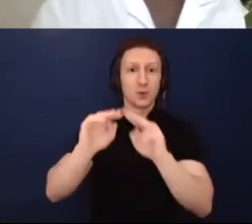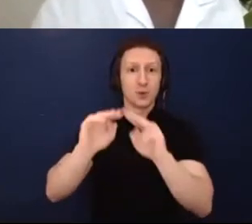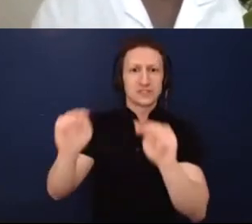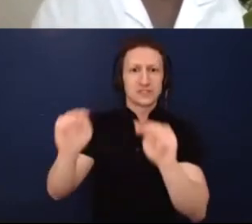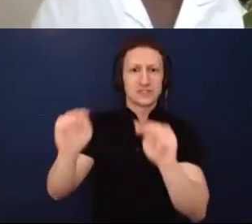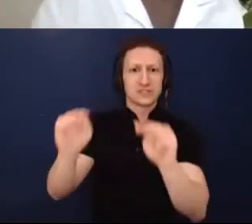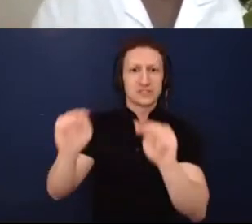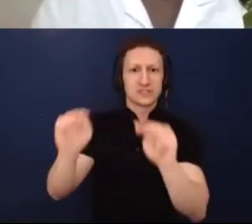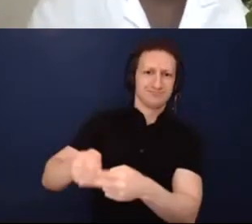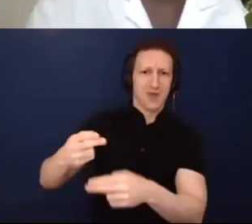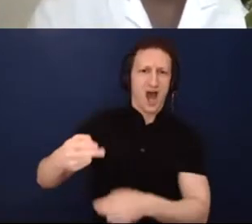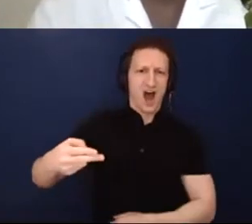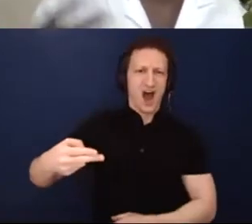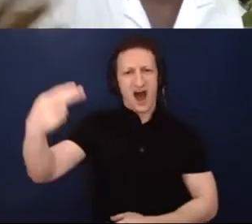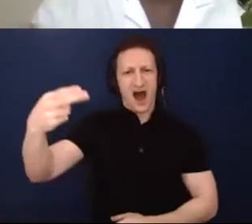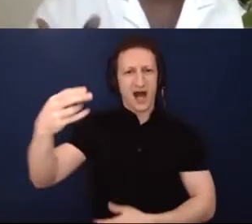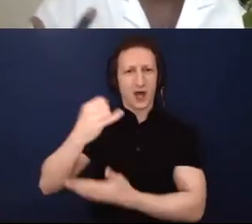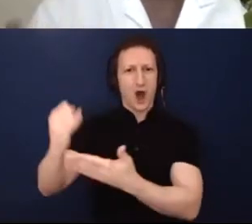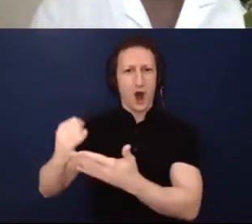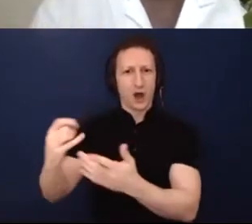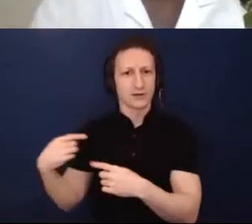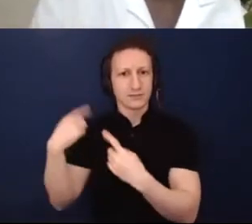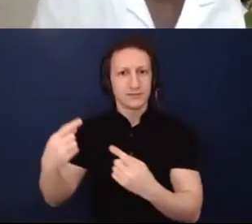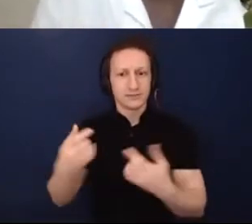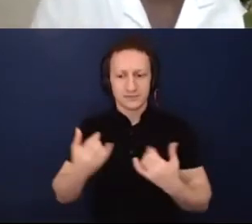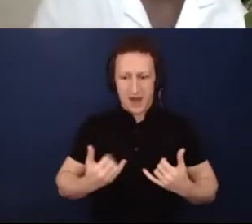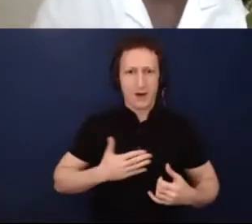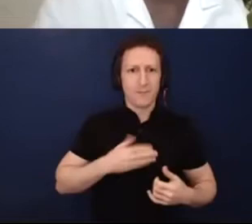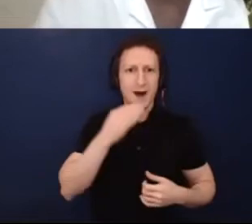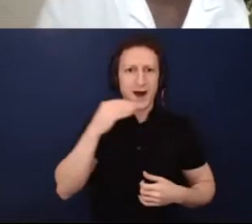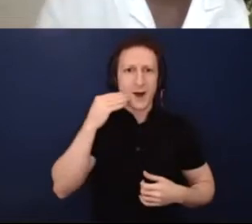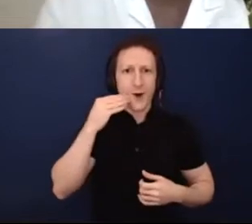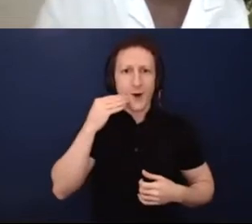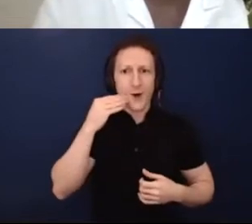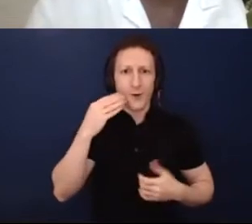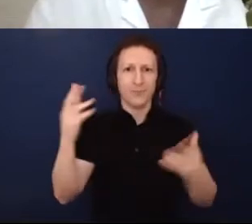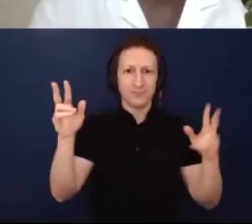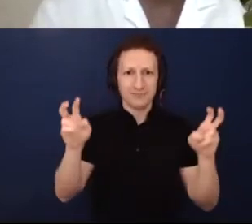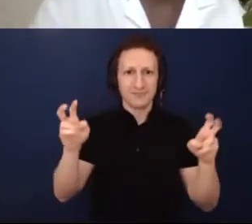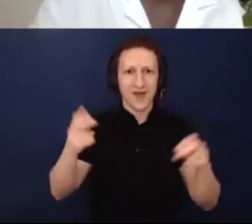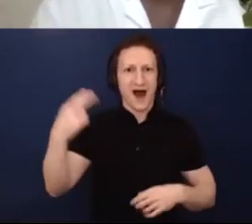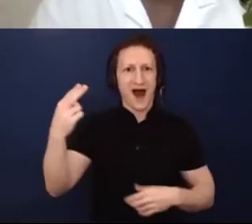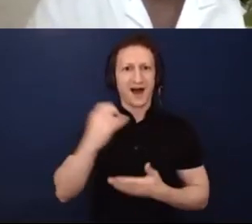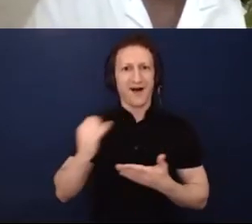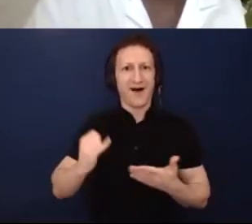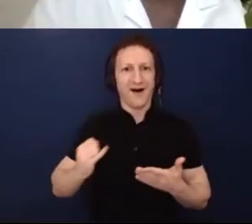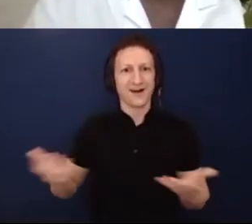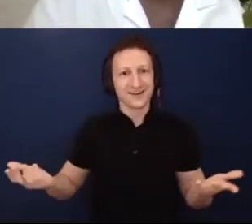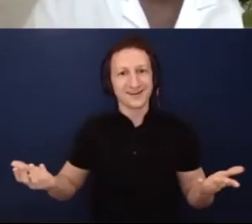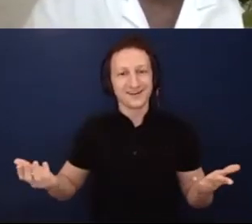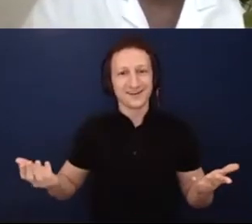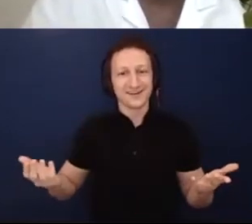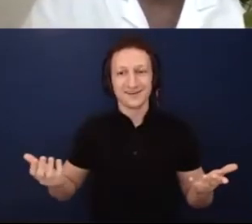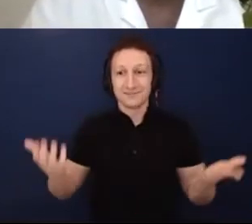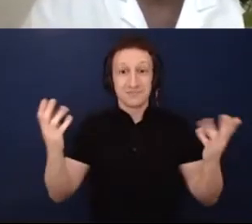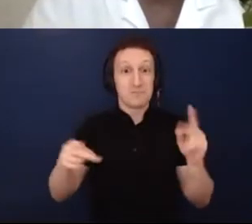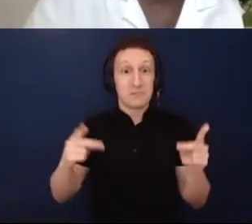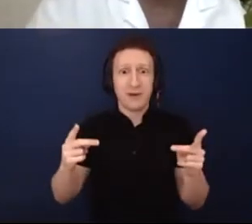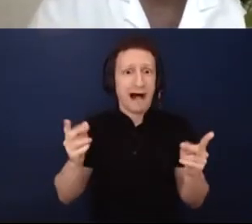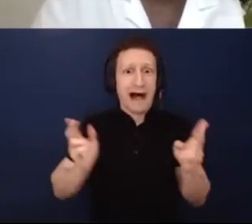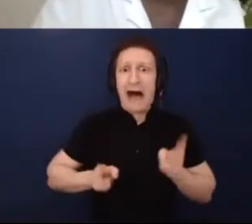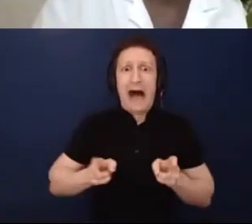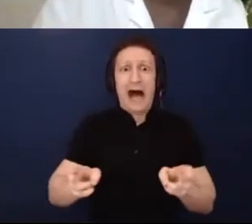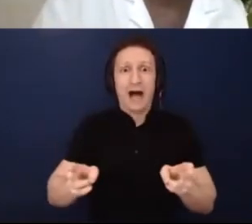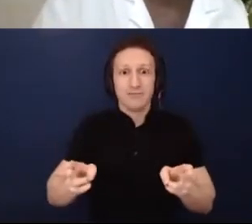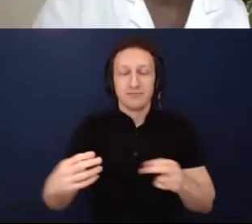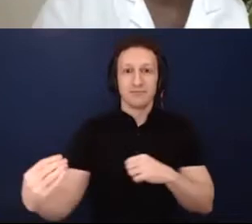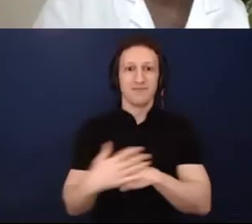I think that we all got really frenzied for solutions and that affected the artists